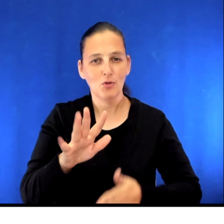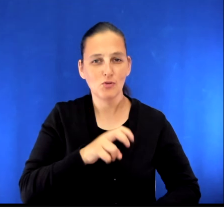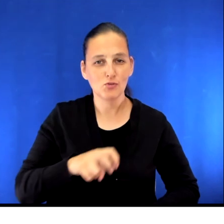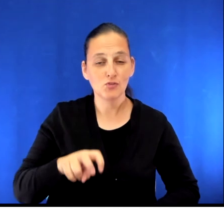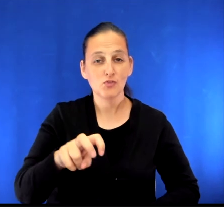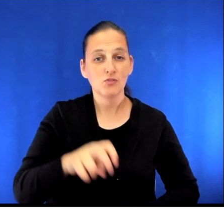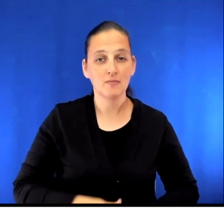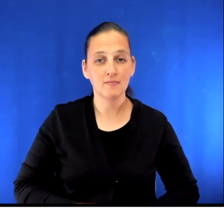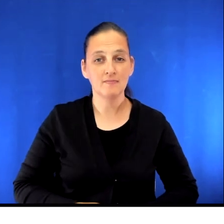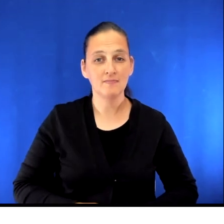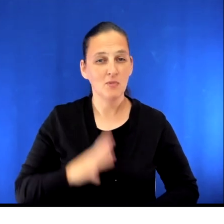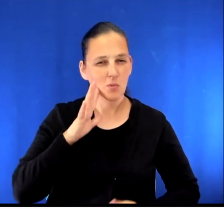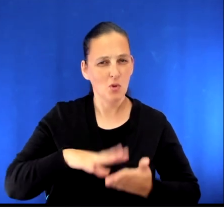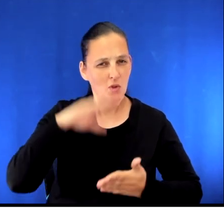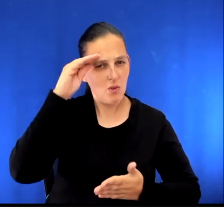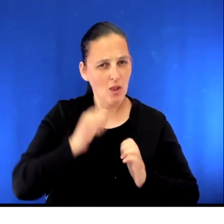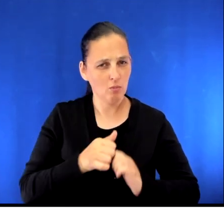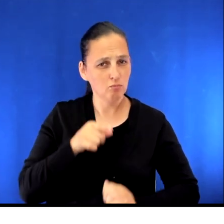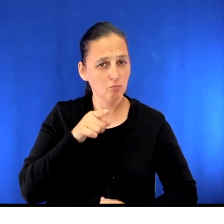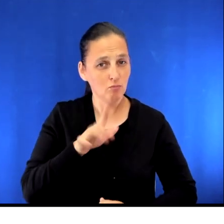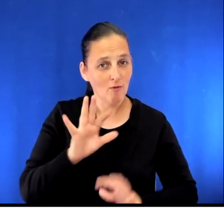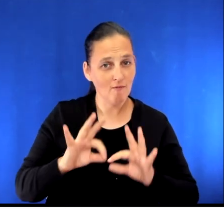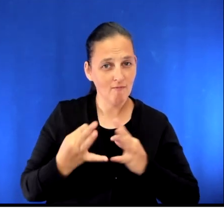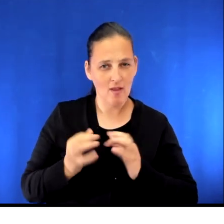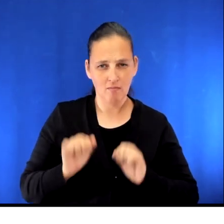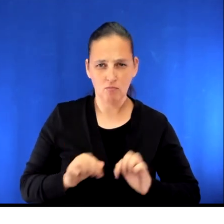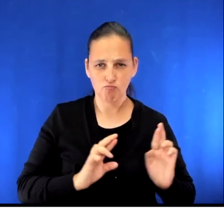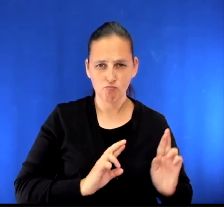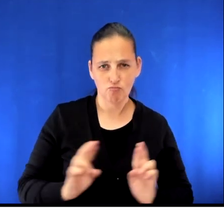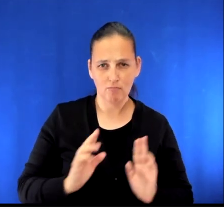You'll learn about how you and your loved ones can prepare for your upcoming surgery